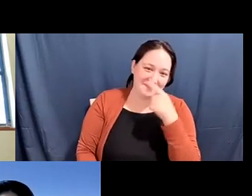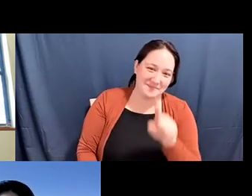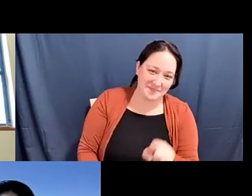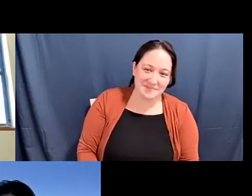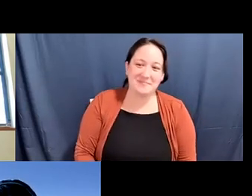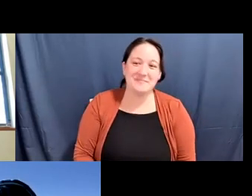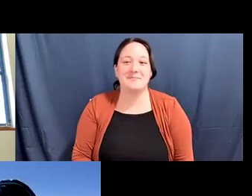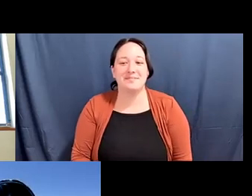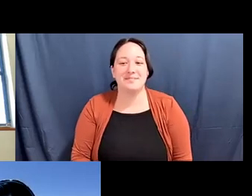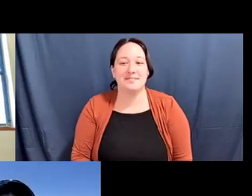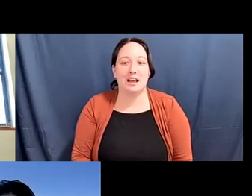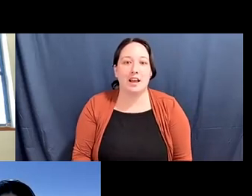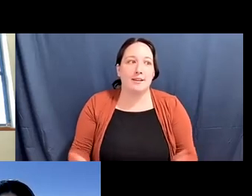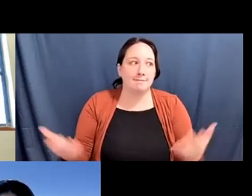Katherine Lee: So why, you know, I...